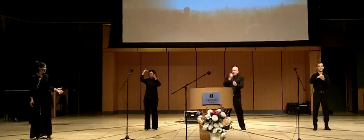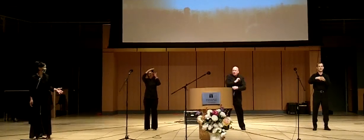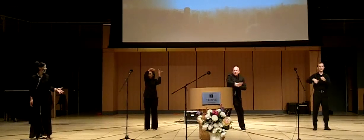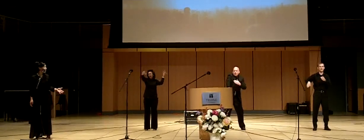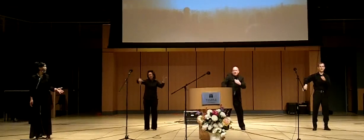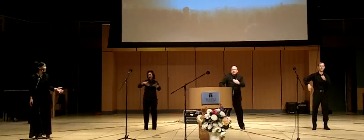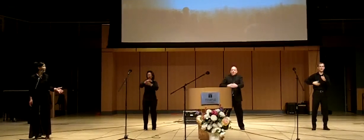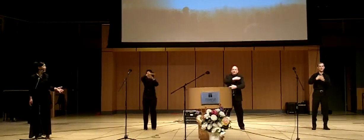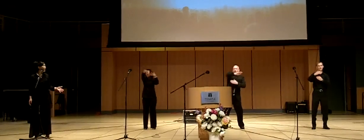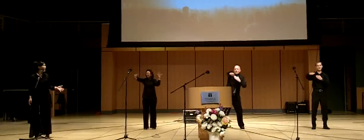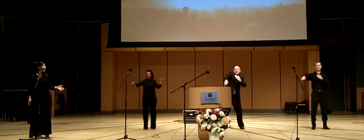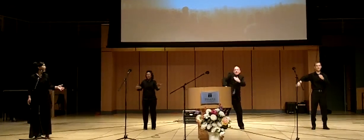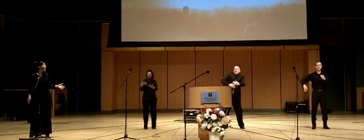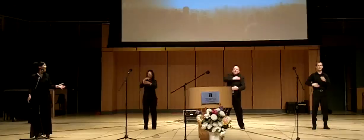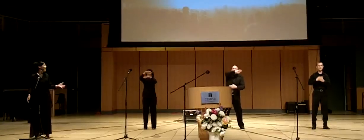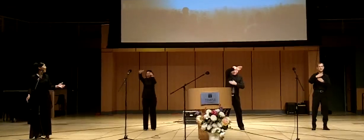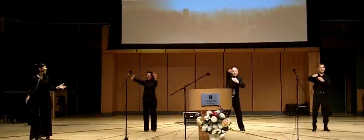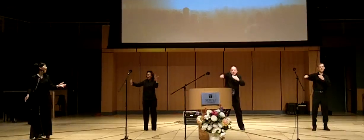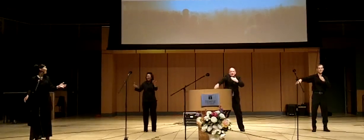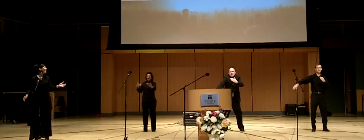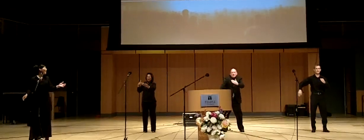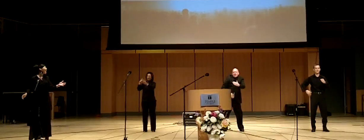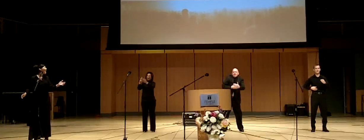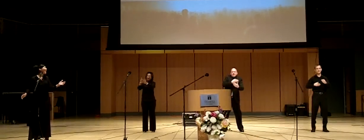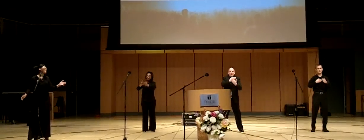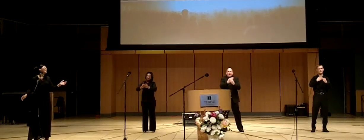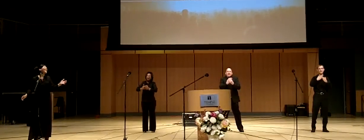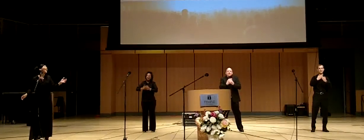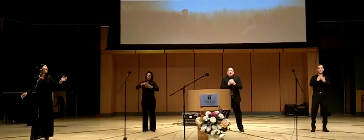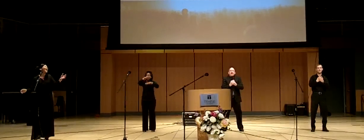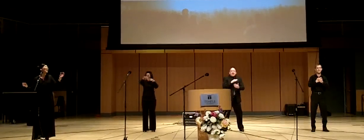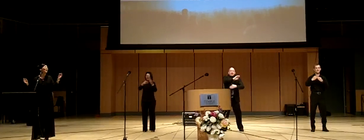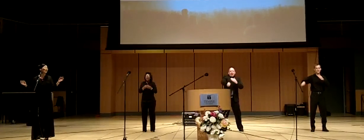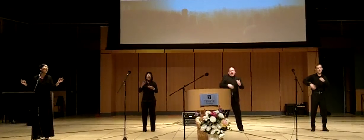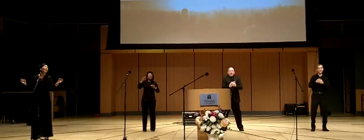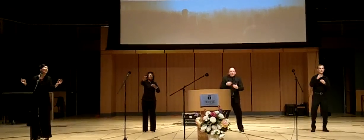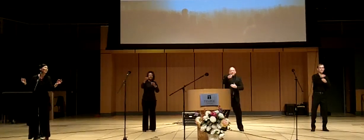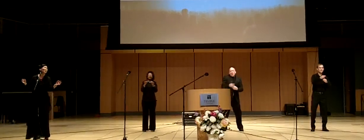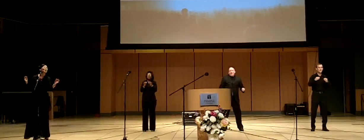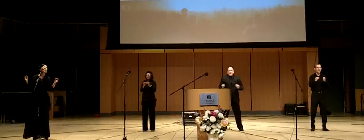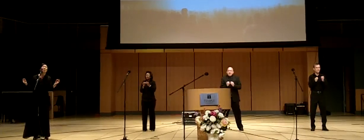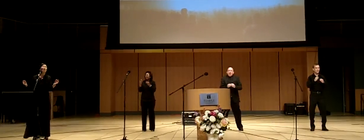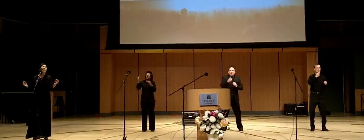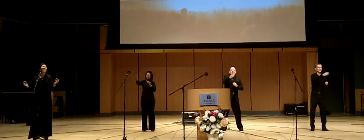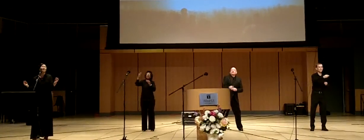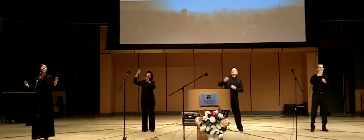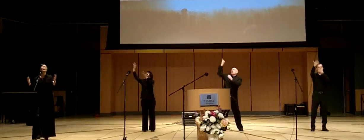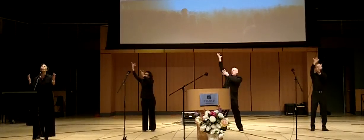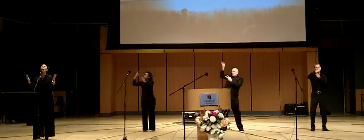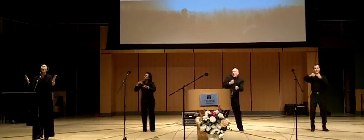He wants it, Oh oh oh, all of you, more of you